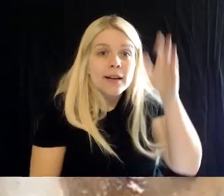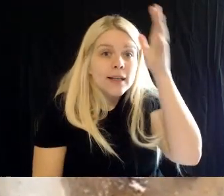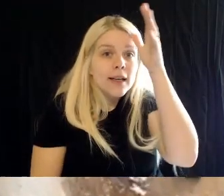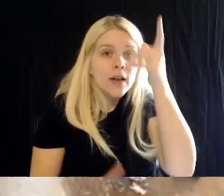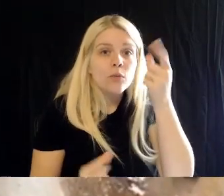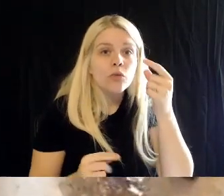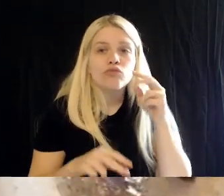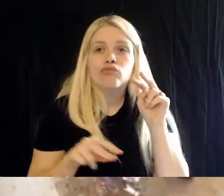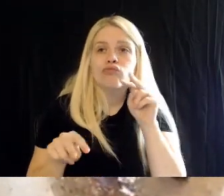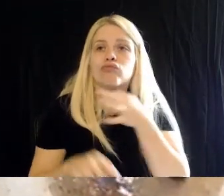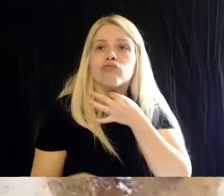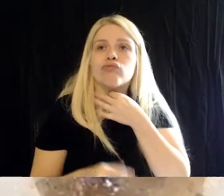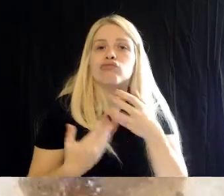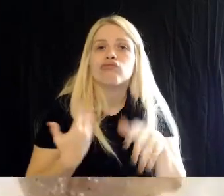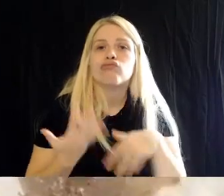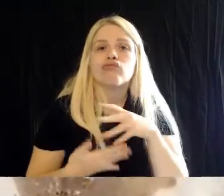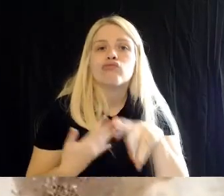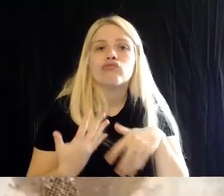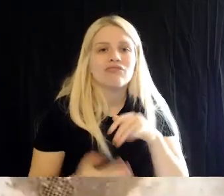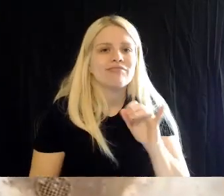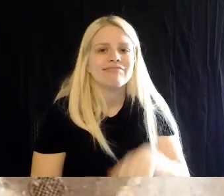and hangs out with them. Brad: Thank you, Mickey.